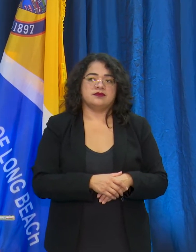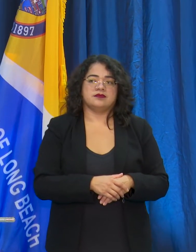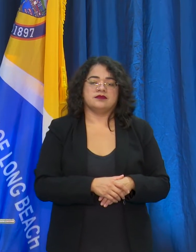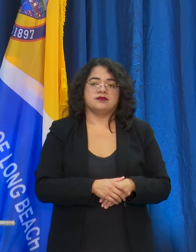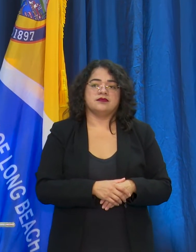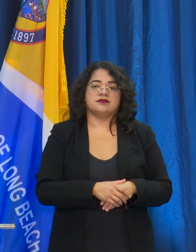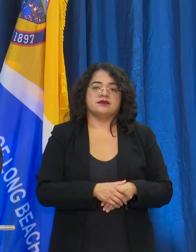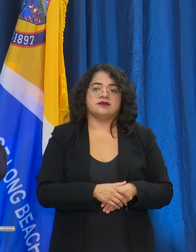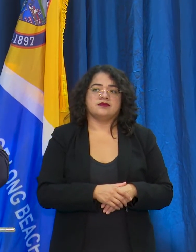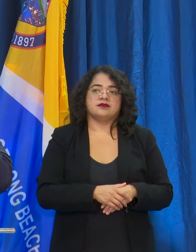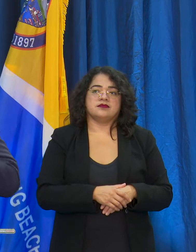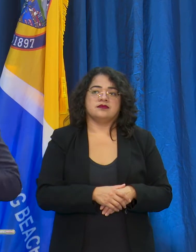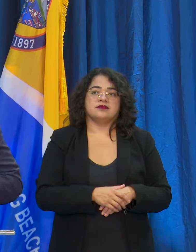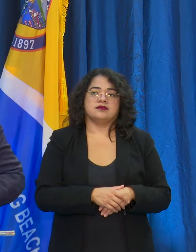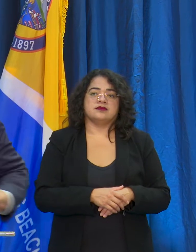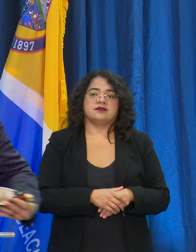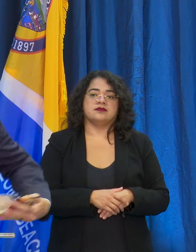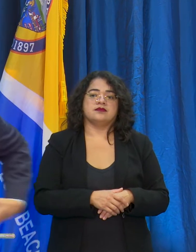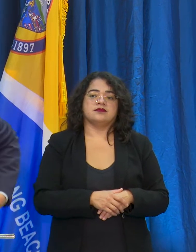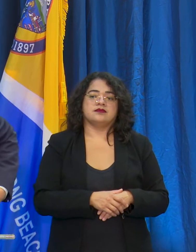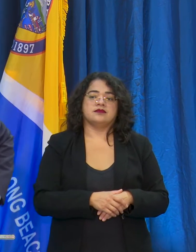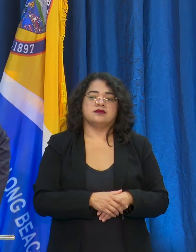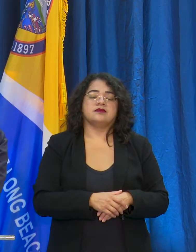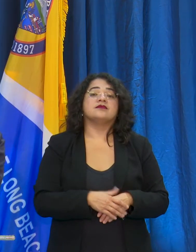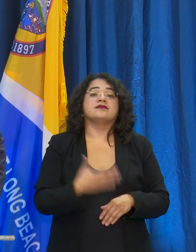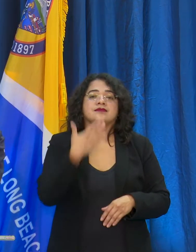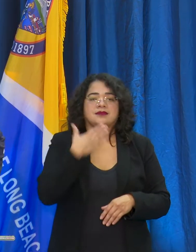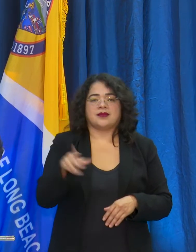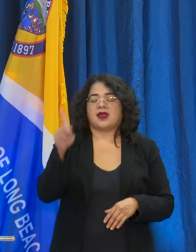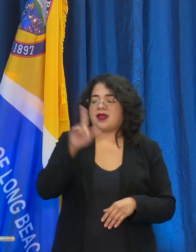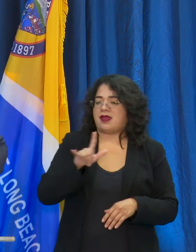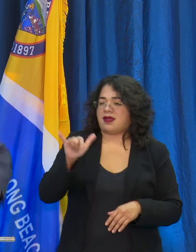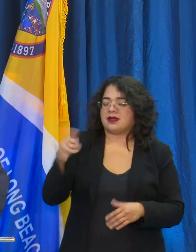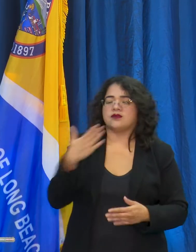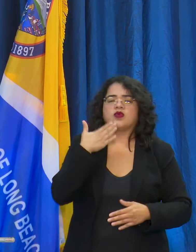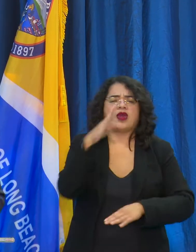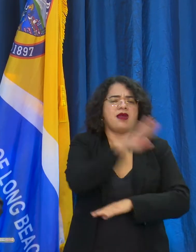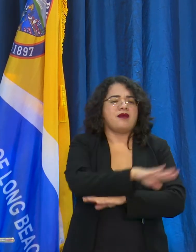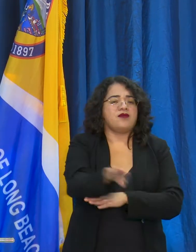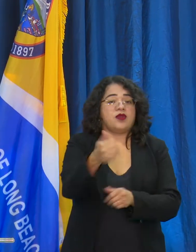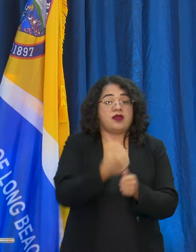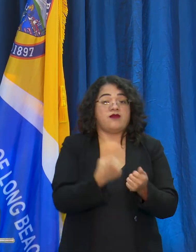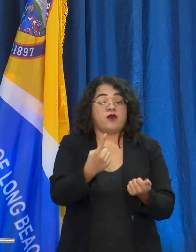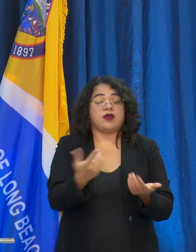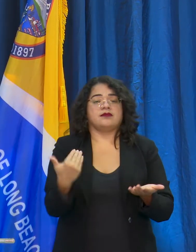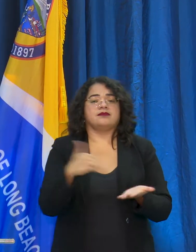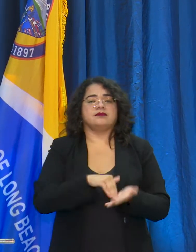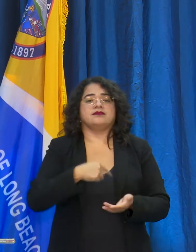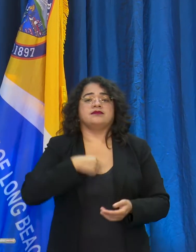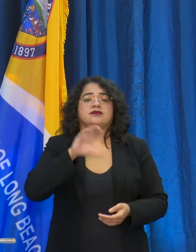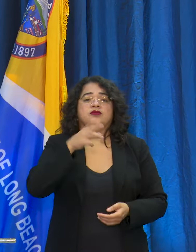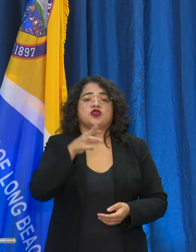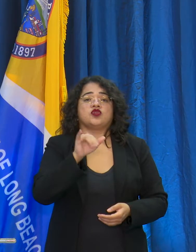you. Thank you Kelly, and good afternoon everyone. Again, I'm Christopher Koontz from the Development